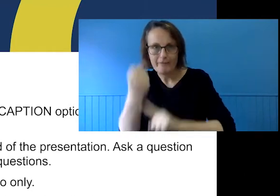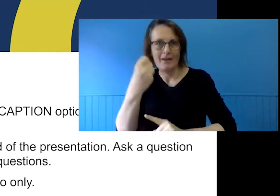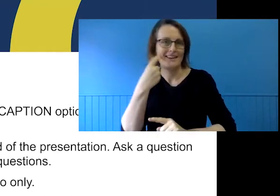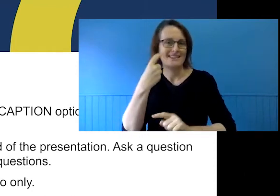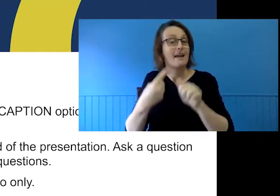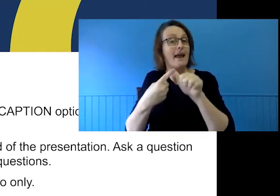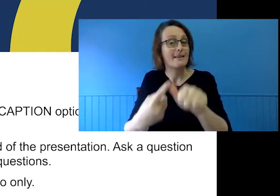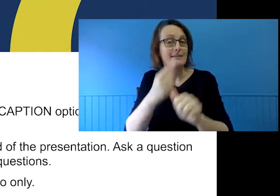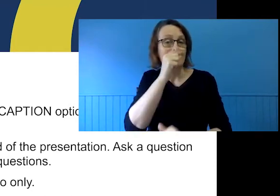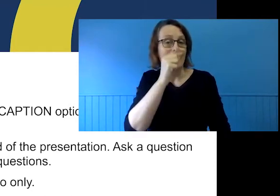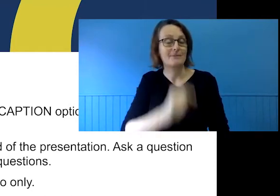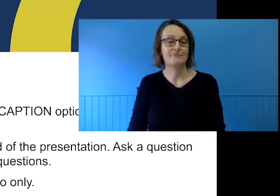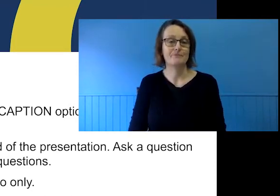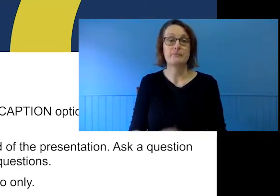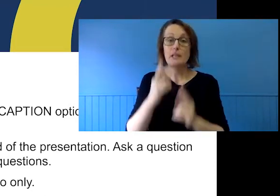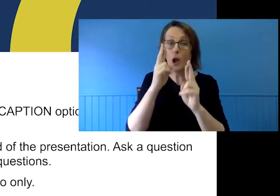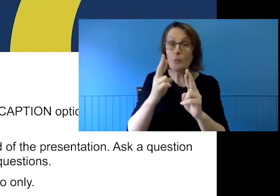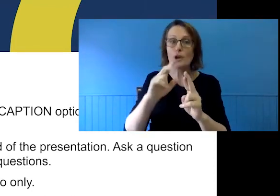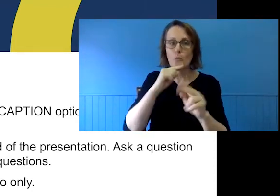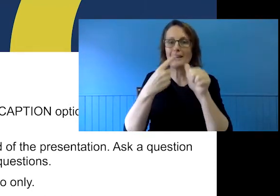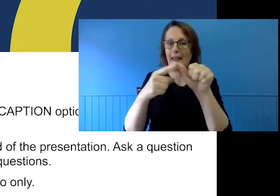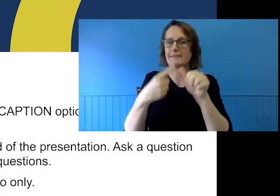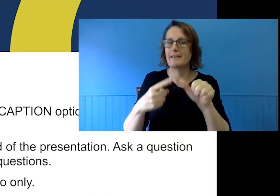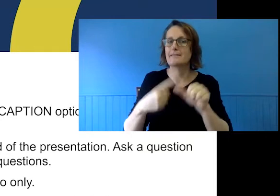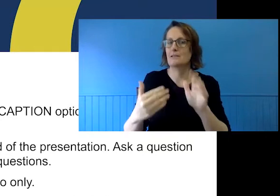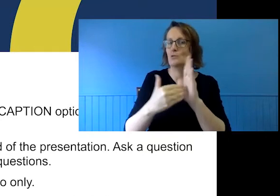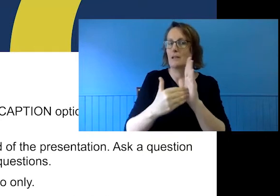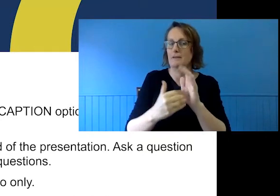We aim to get through as many questions as we can today.